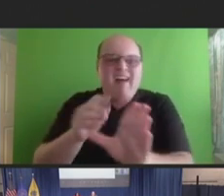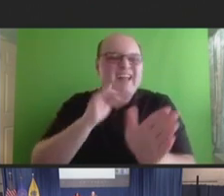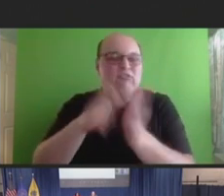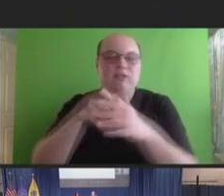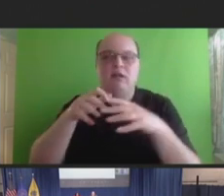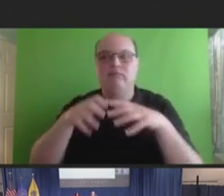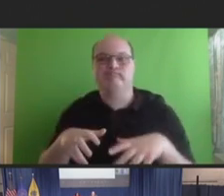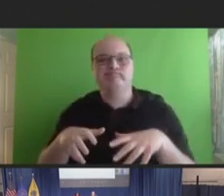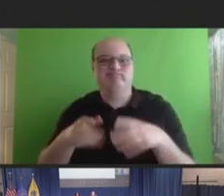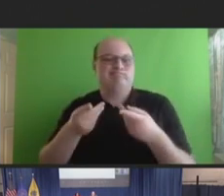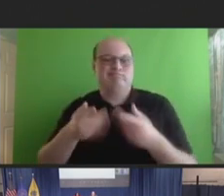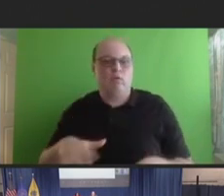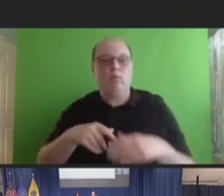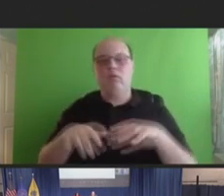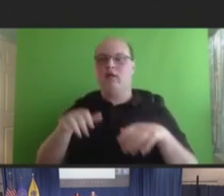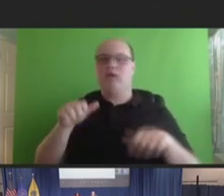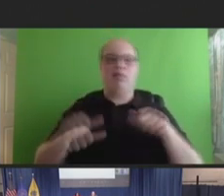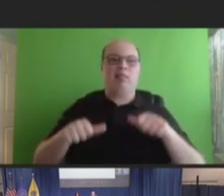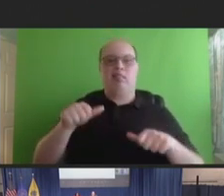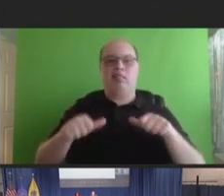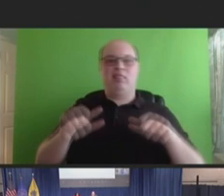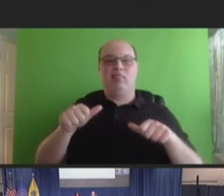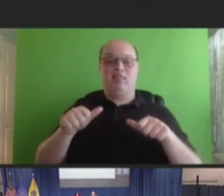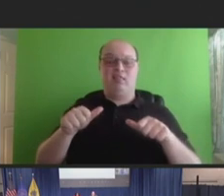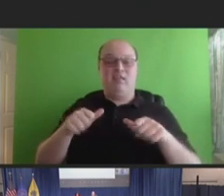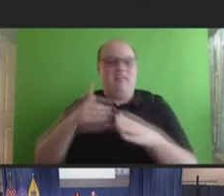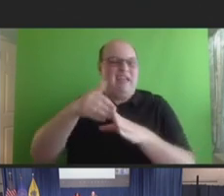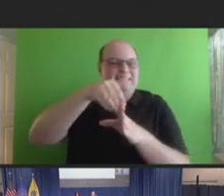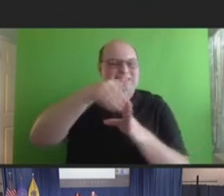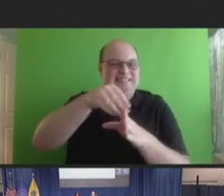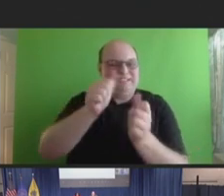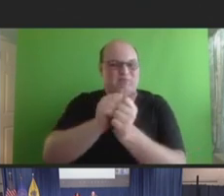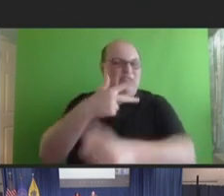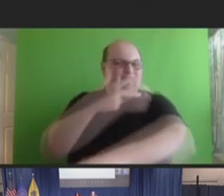to be something that we really kind of need to think about as healthcare providers about